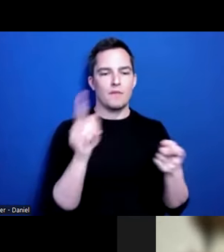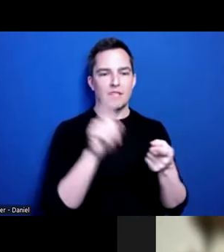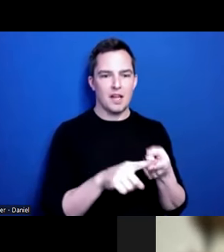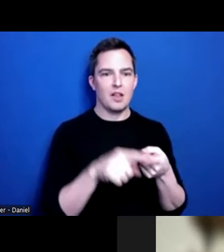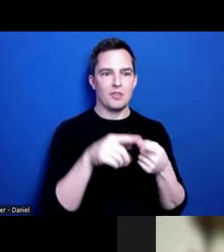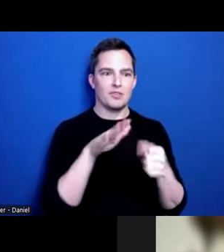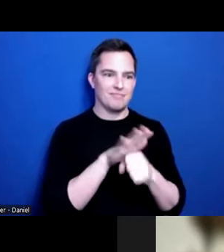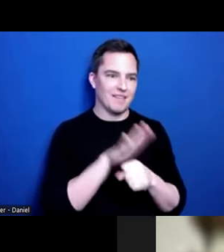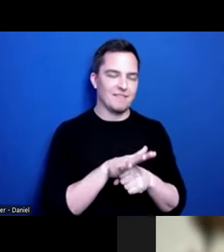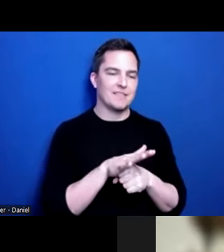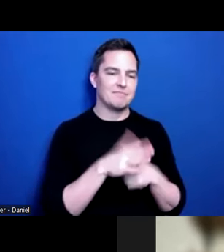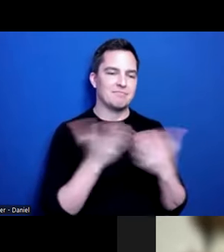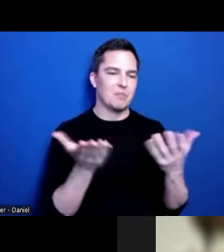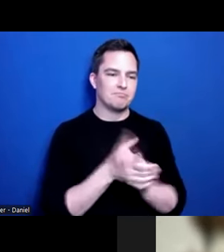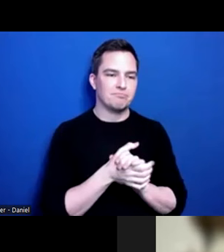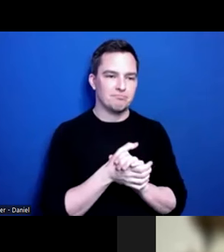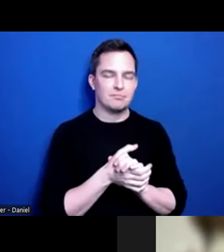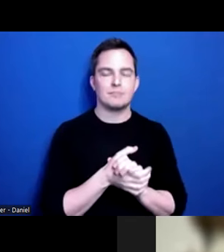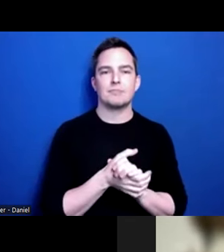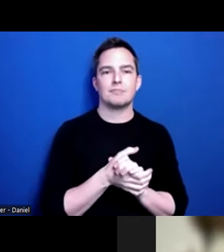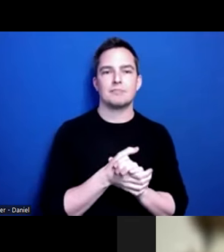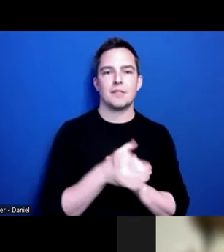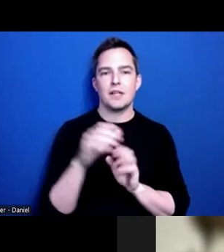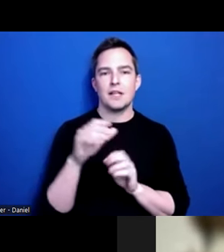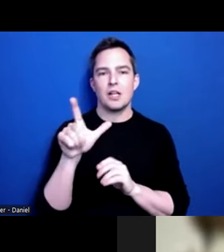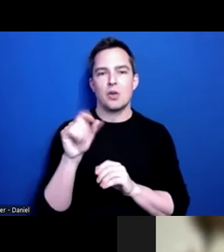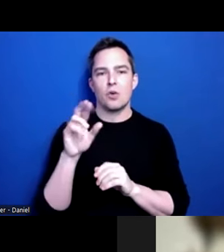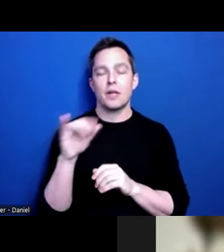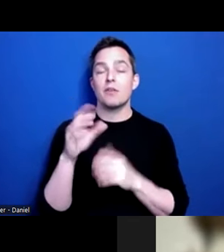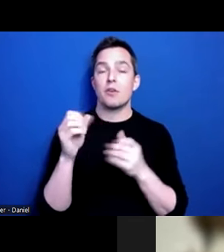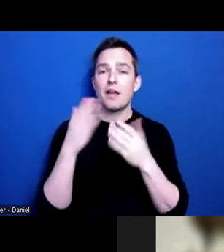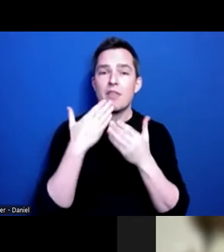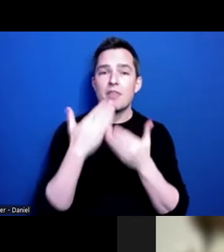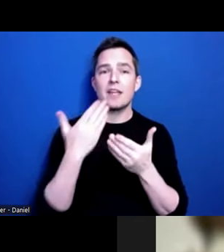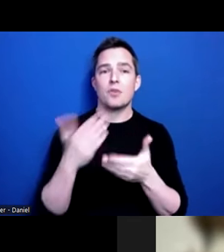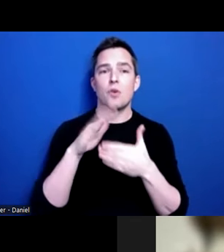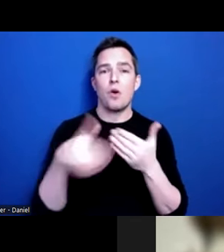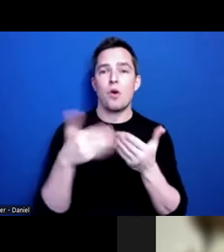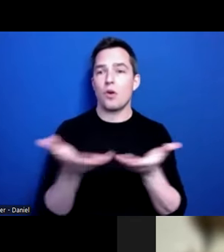Thank you, all. And we do have more questions,